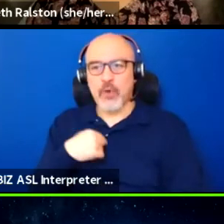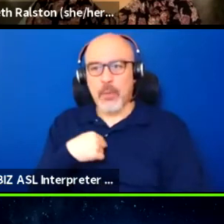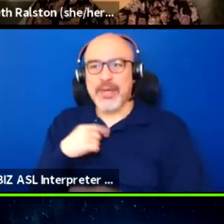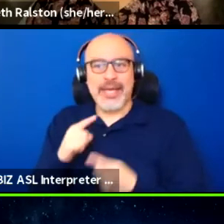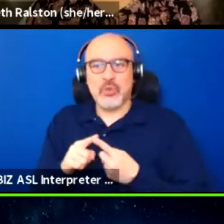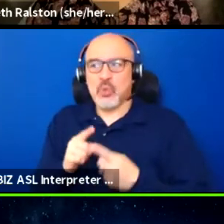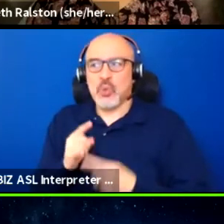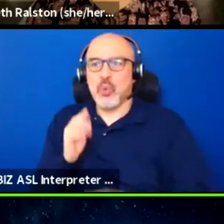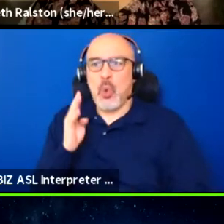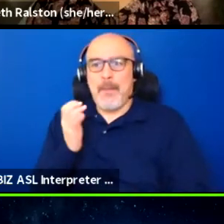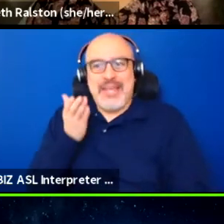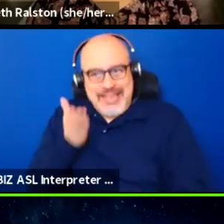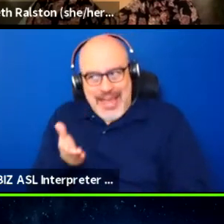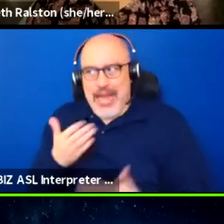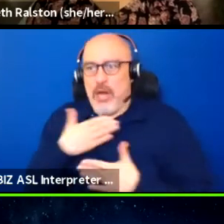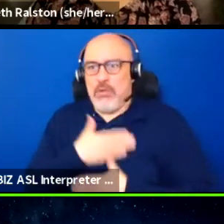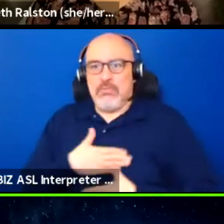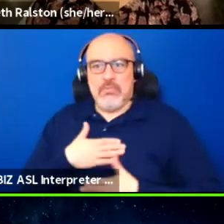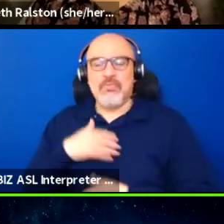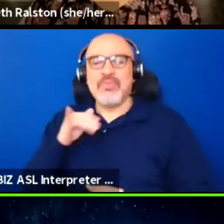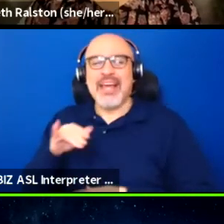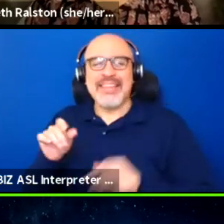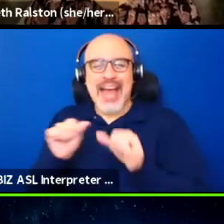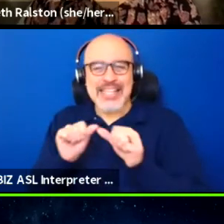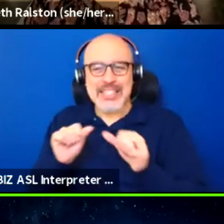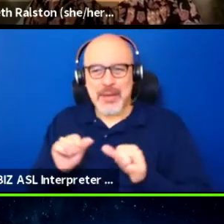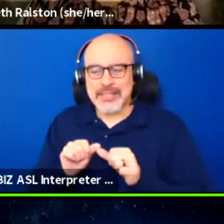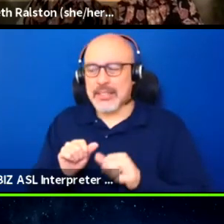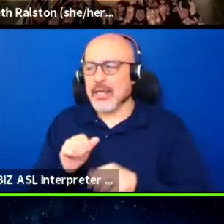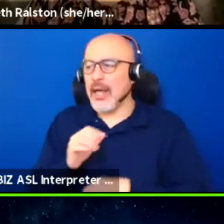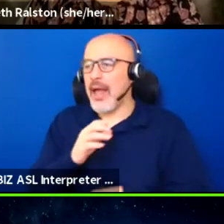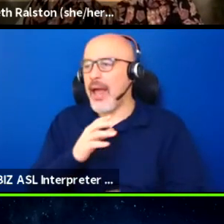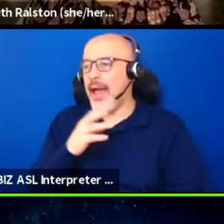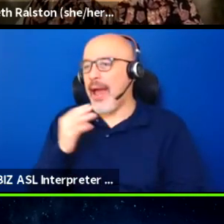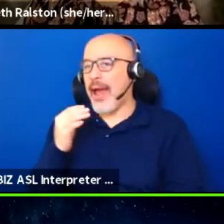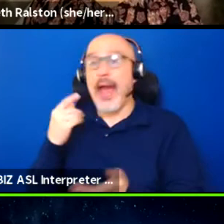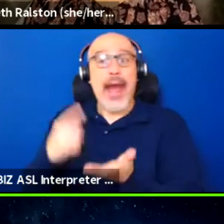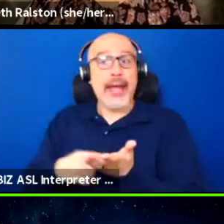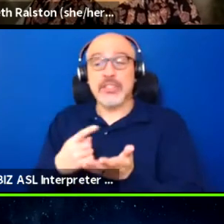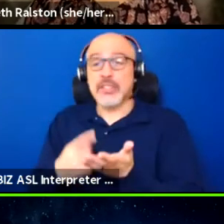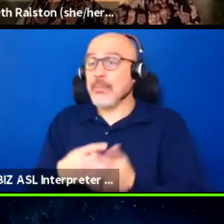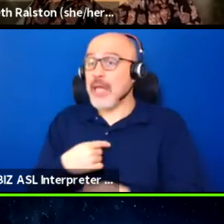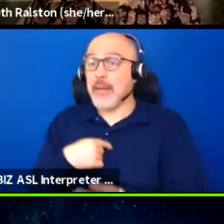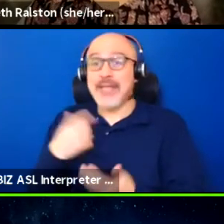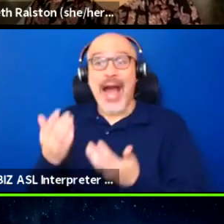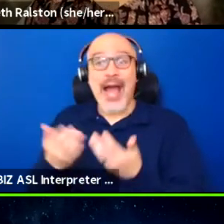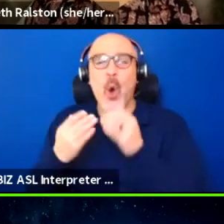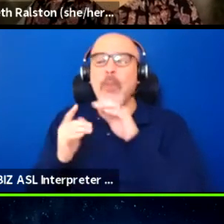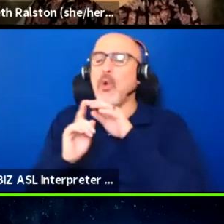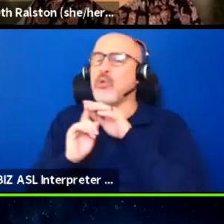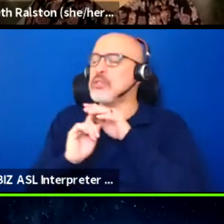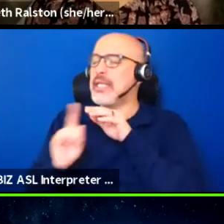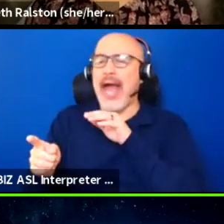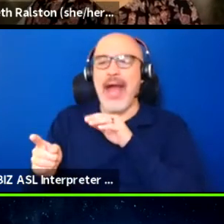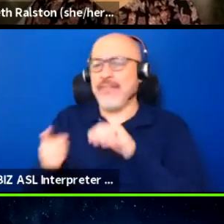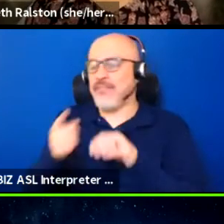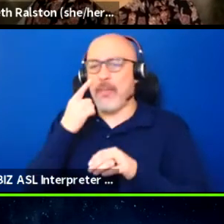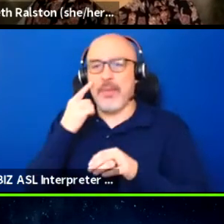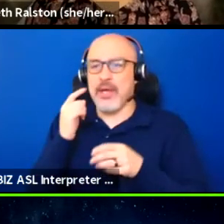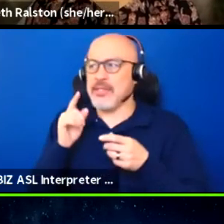and be in that space, and there were a couple of times where I almost just left because I couldn't handle,